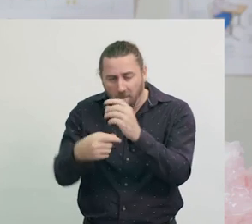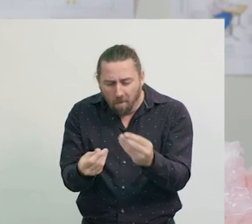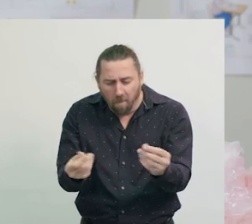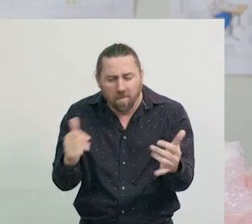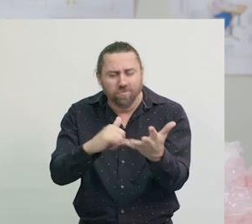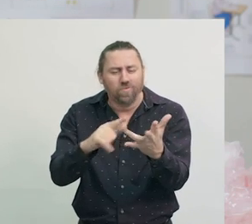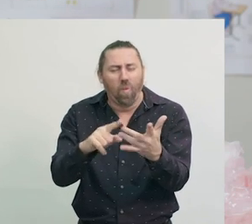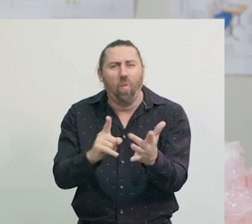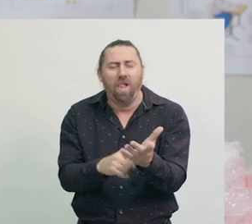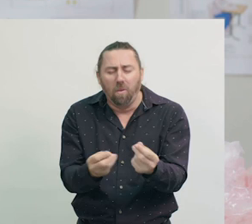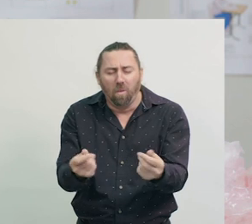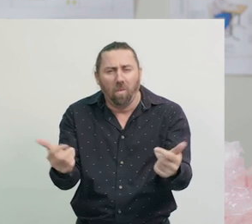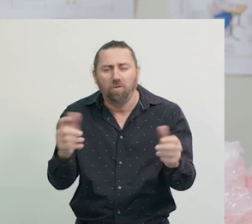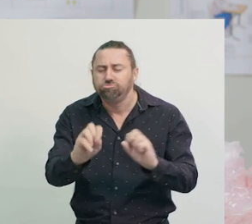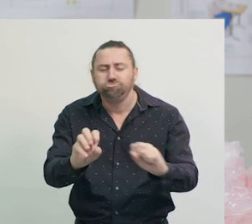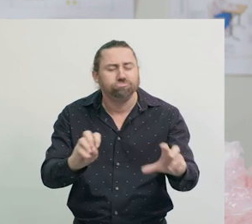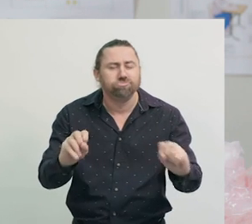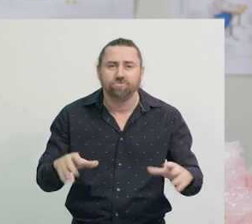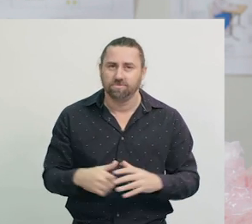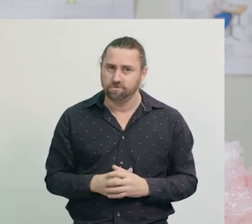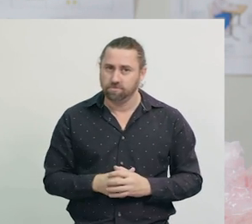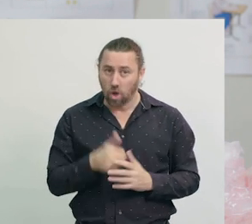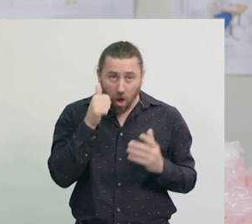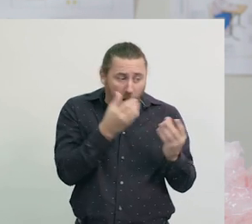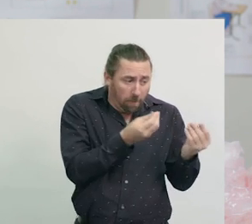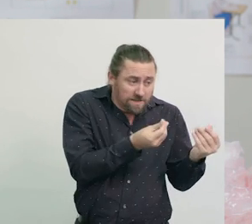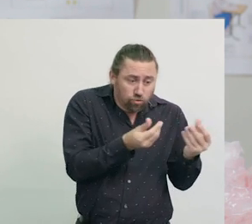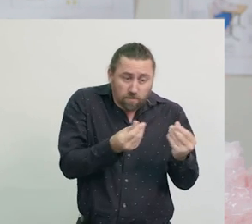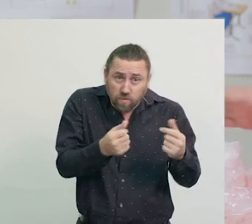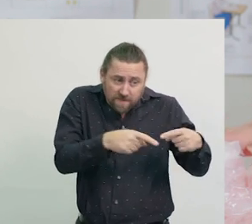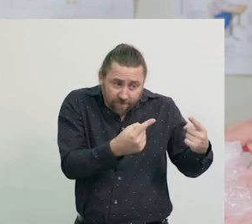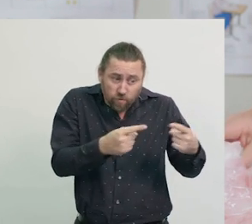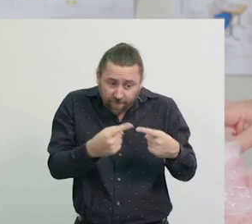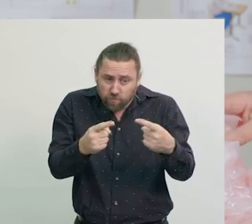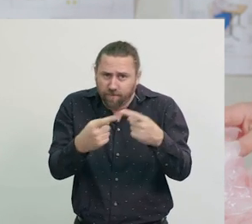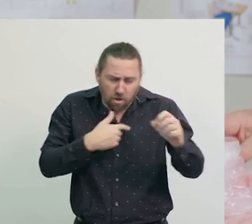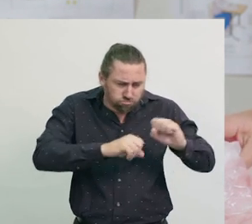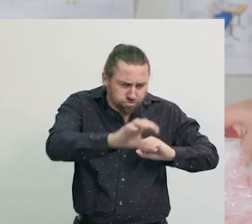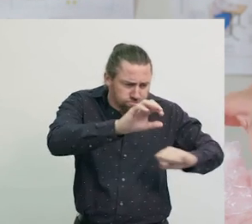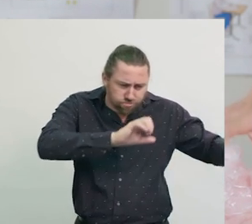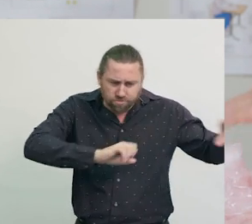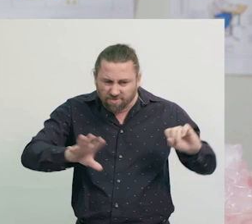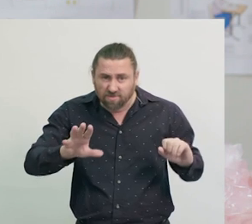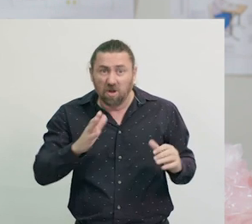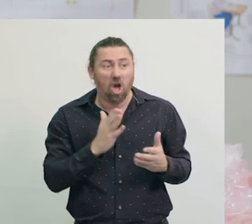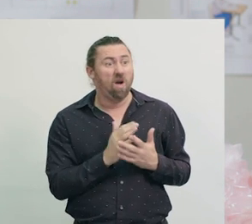Now that we've sorted the different types of material, there's not much left to go to the landfill bin,